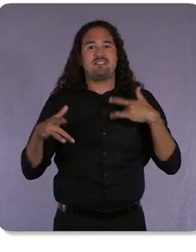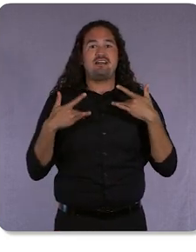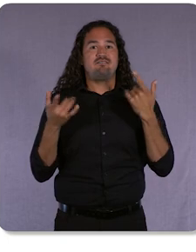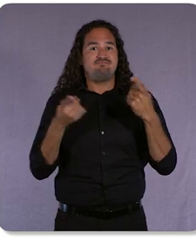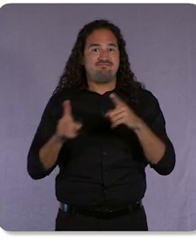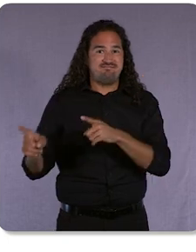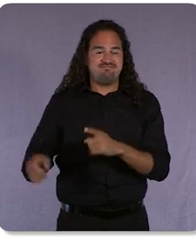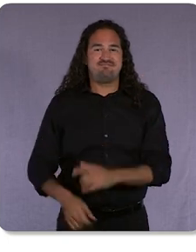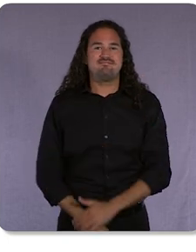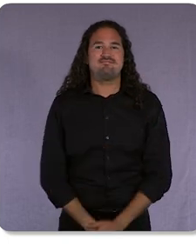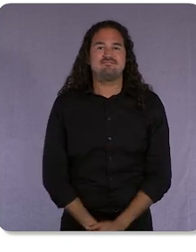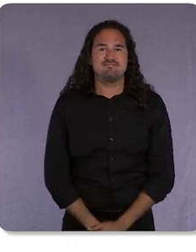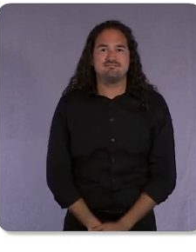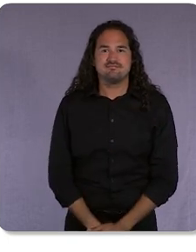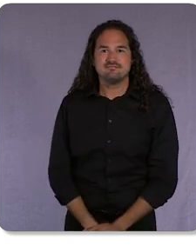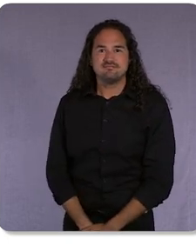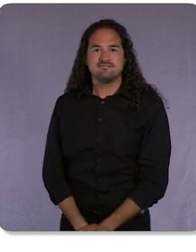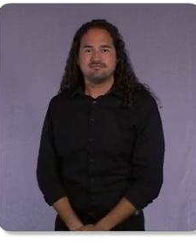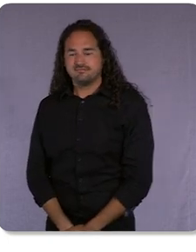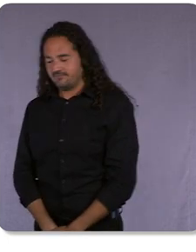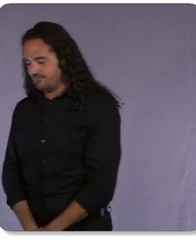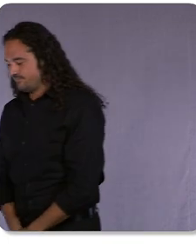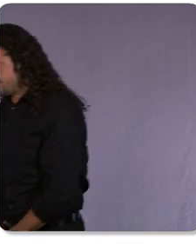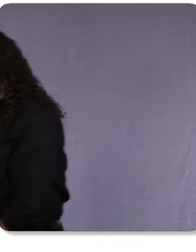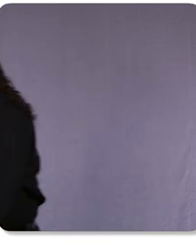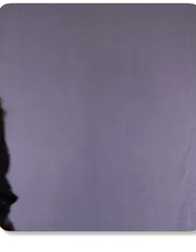Voice Please welcome Jerry Dischler!